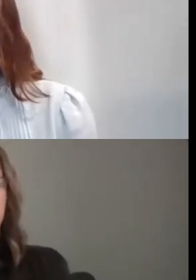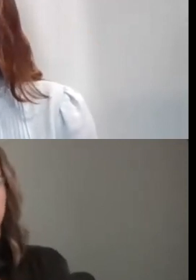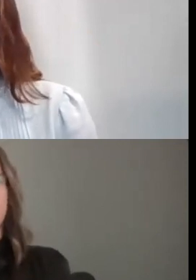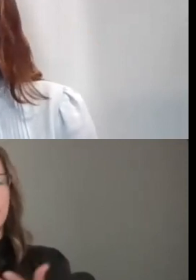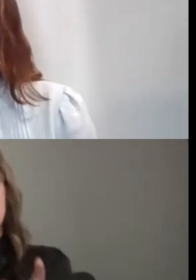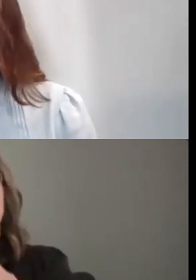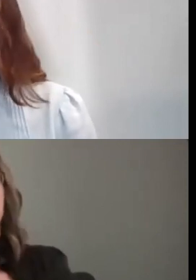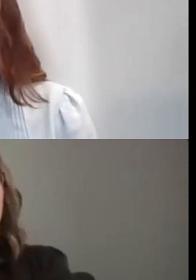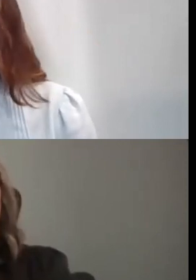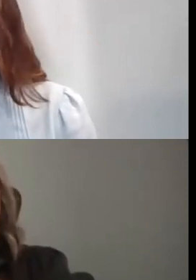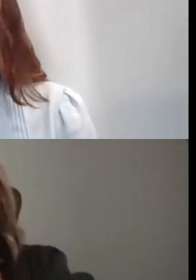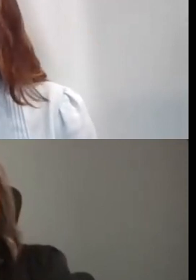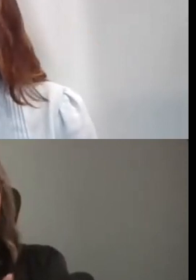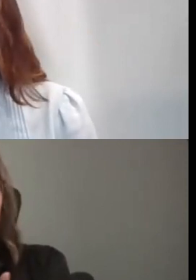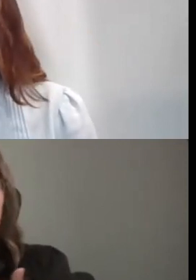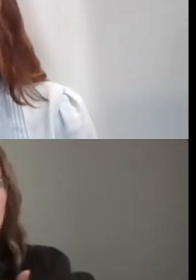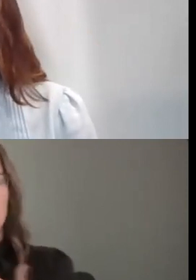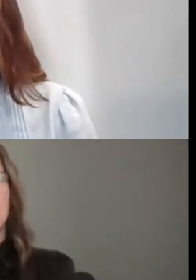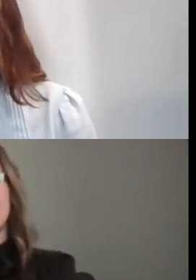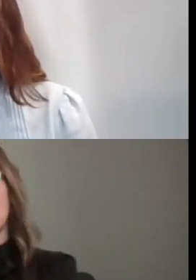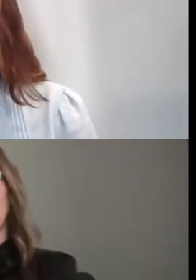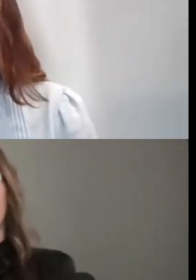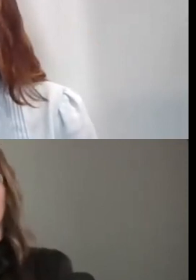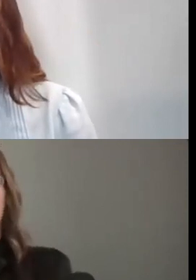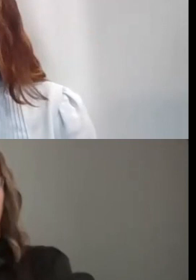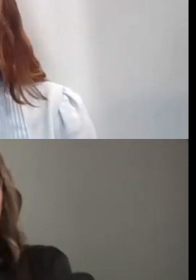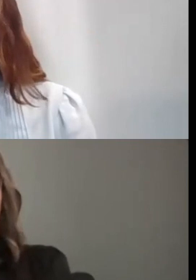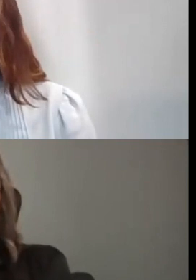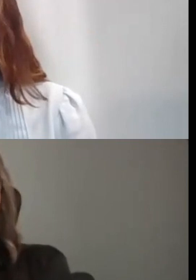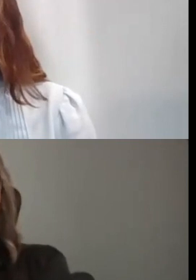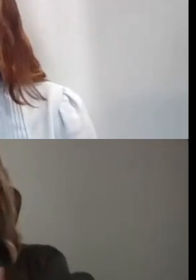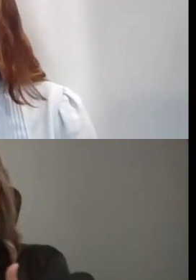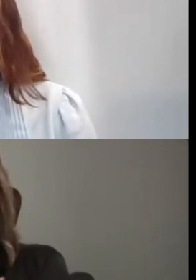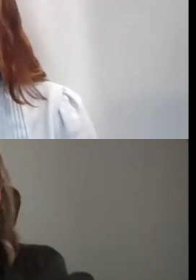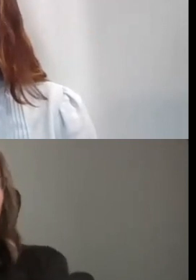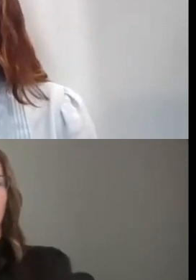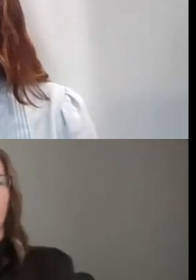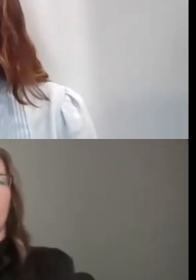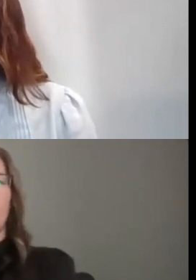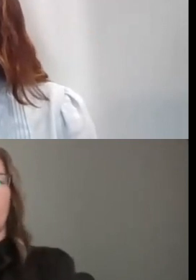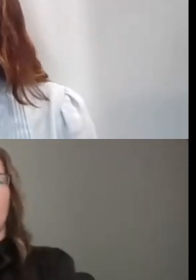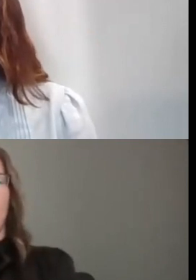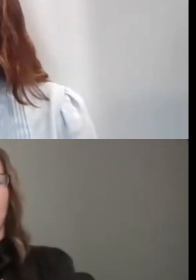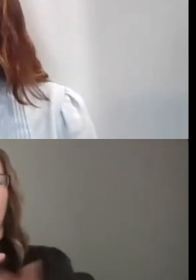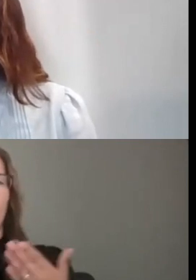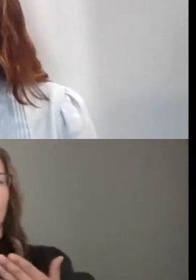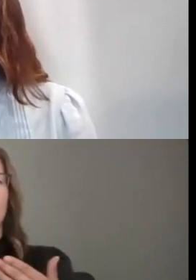JUST FOR EXAMPLE, COMMISSIONS OF ARTWORKS, ARTIST RESIDENCIES, AND SCHOOLS OR CULTURAL